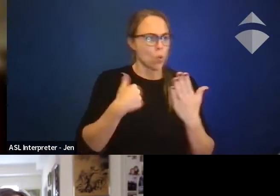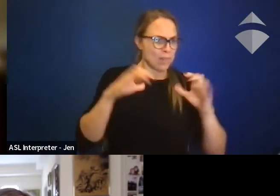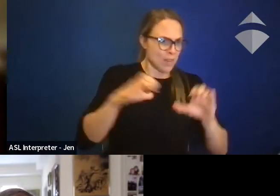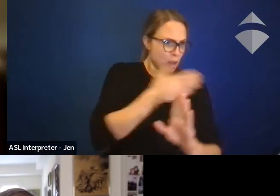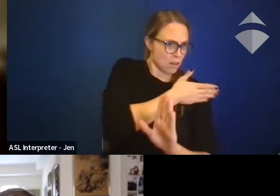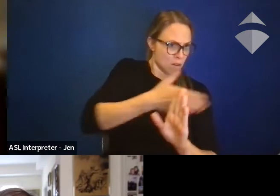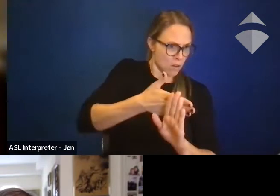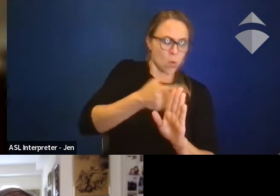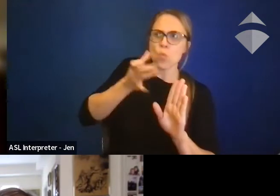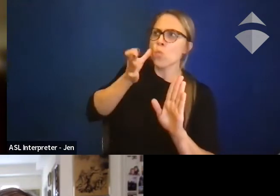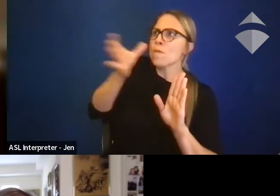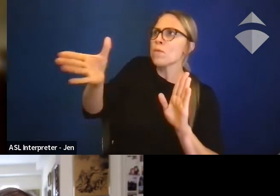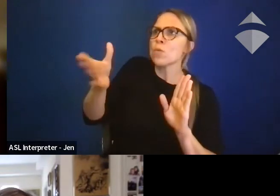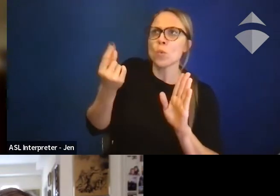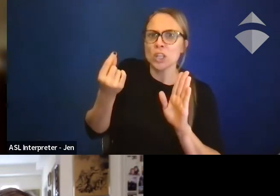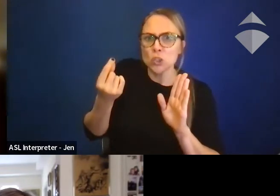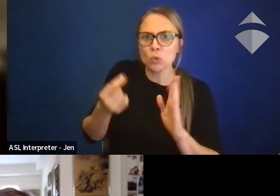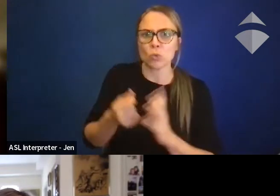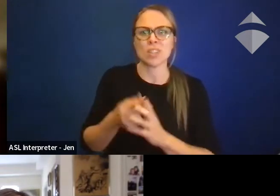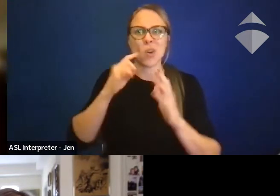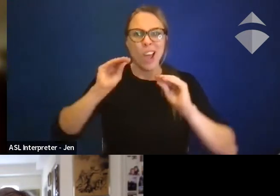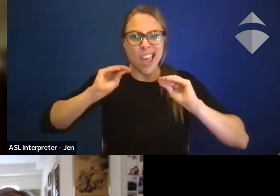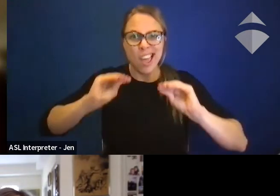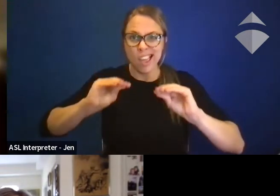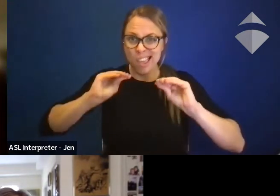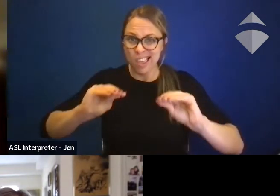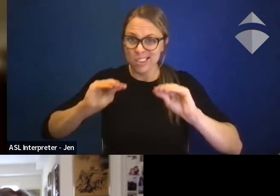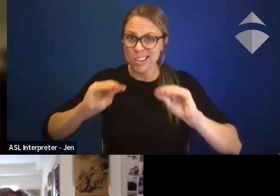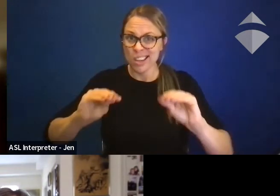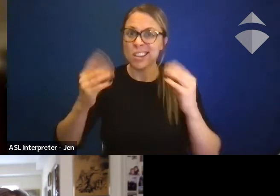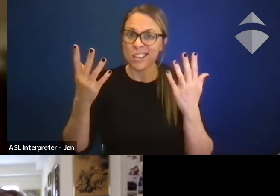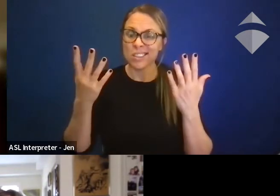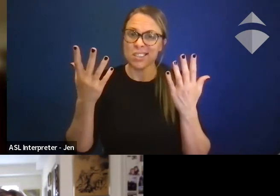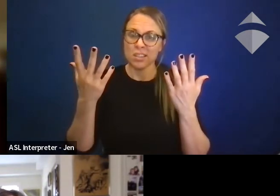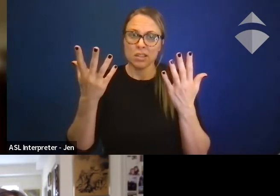I think educating, educating, educating is really what enables people to move away